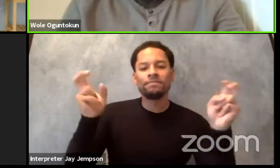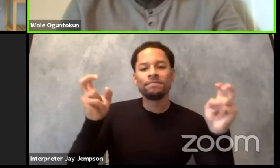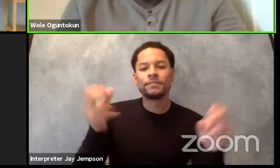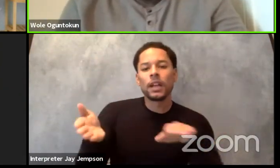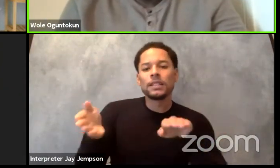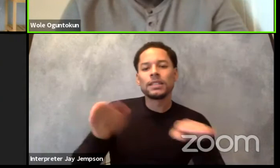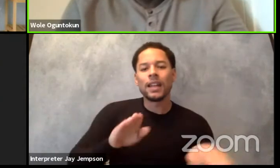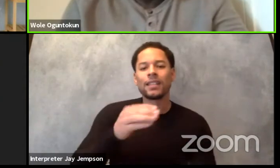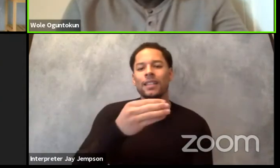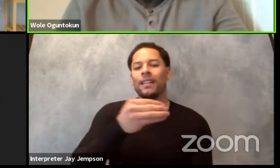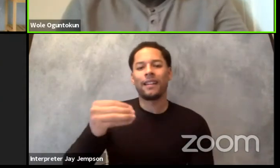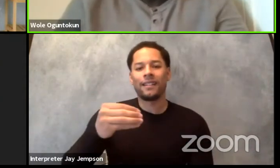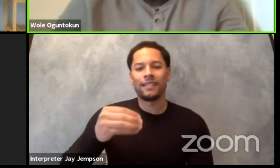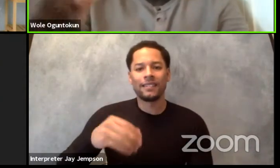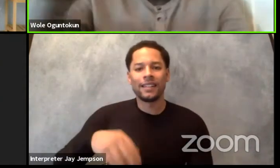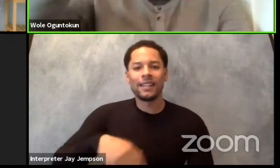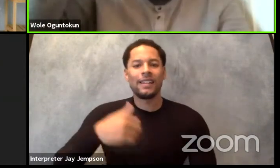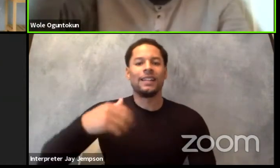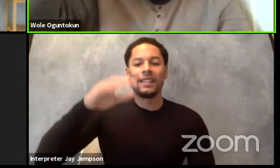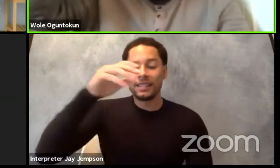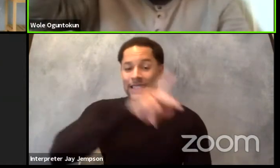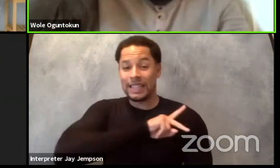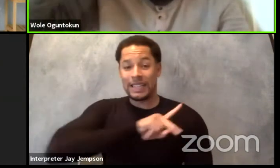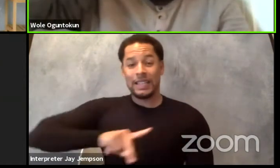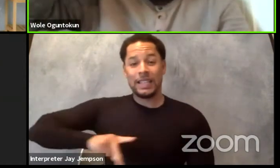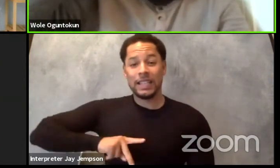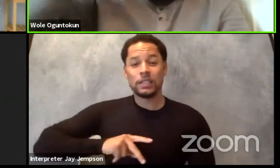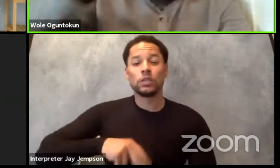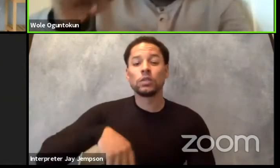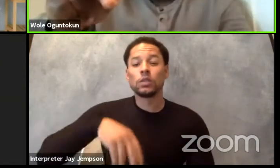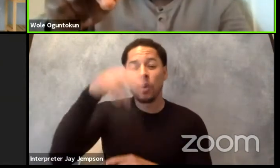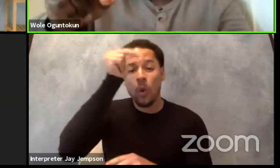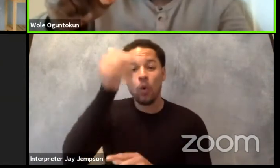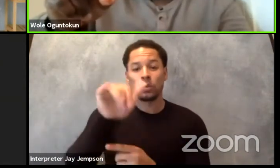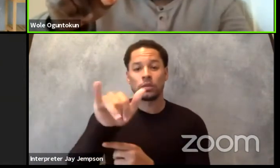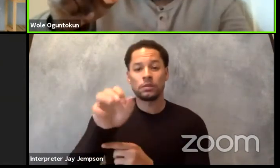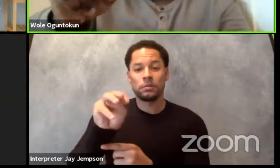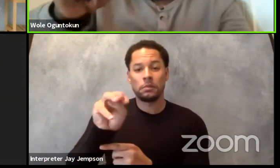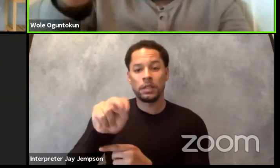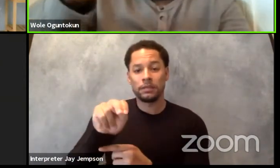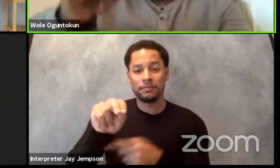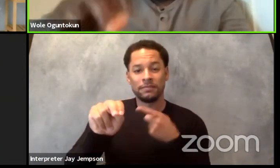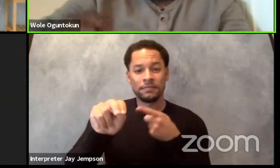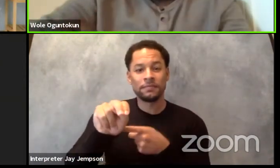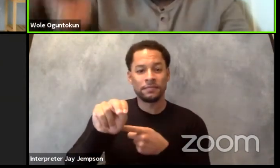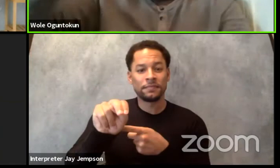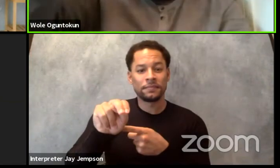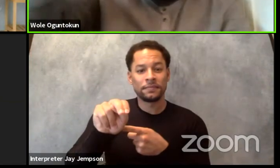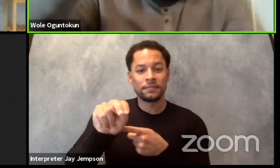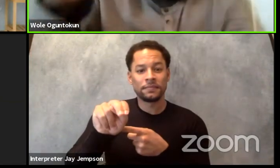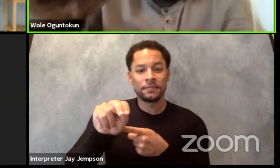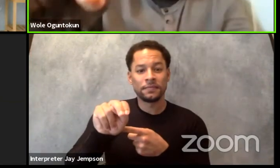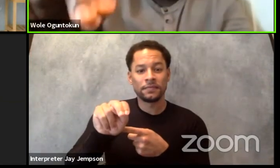(speaks in a foreign language) It was so localized that you needed